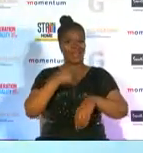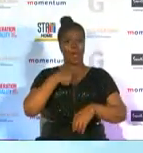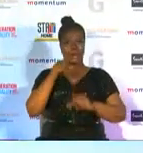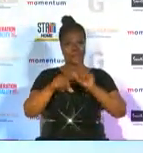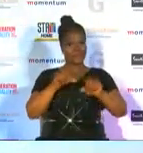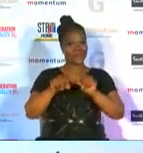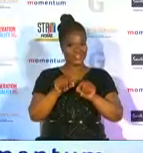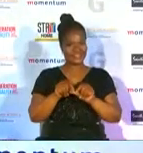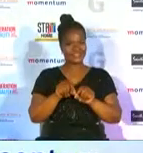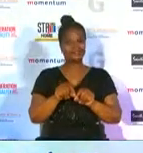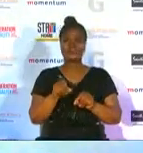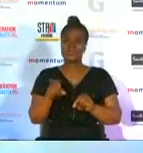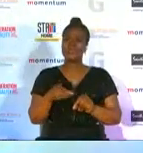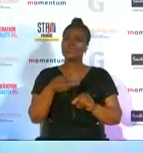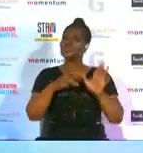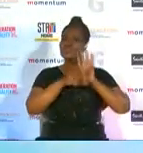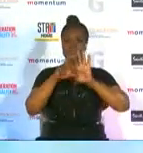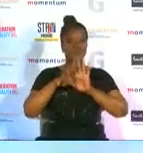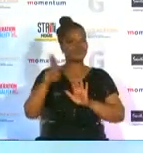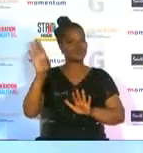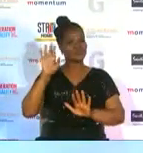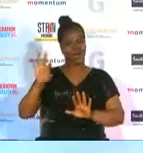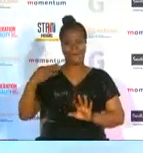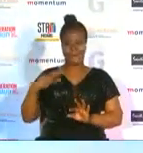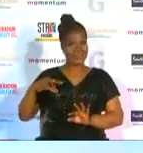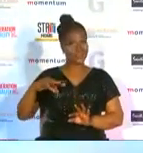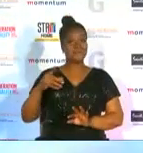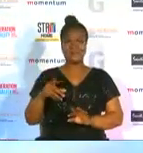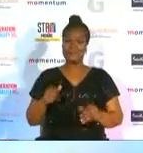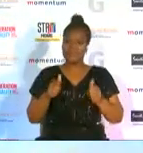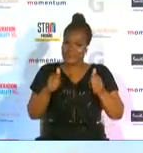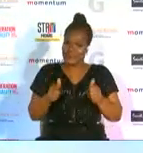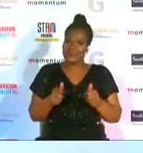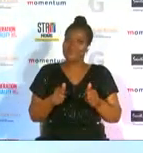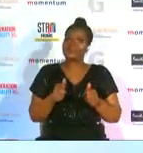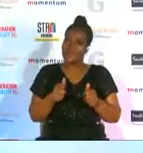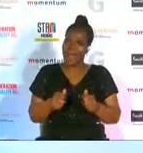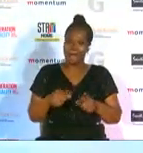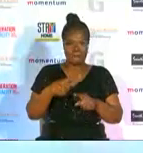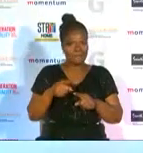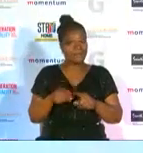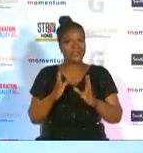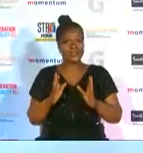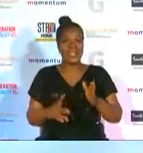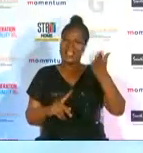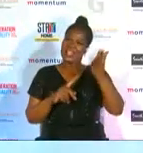i think it just shows that banana bananas on that i track it shows the effort putting by the players the technical staff and the rest